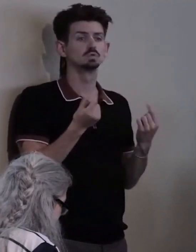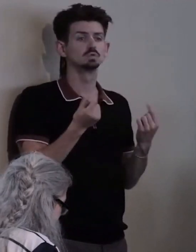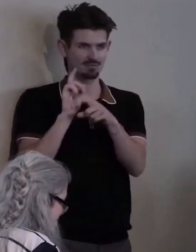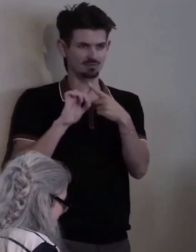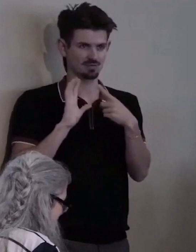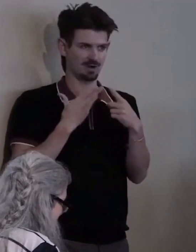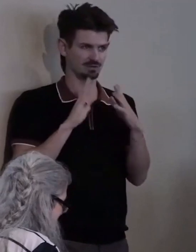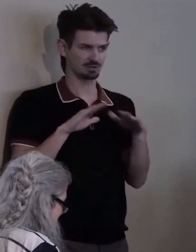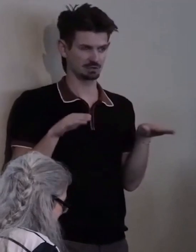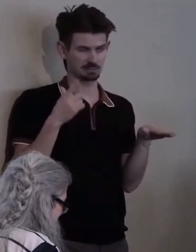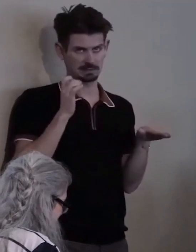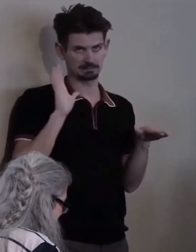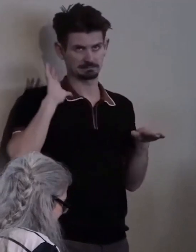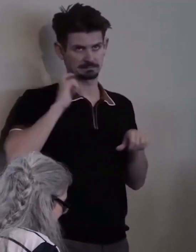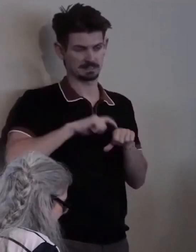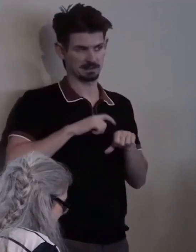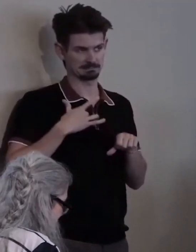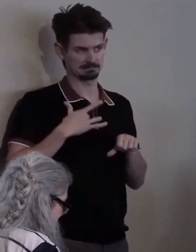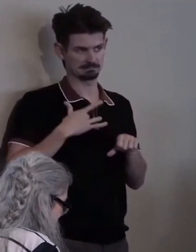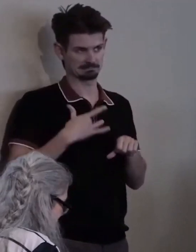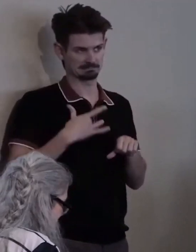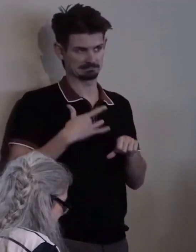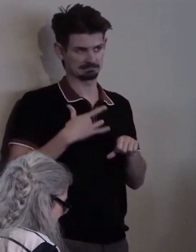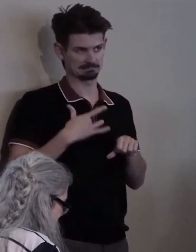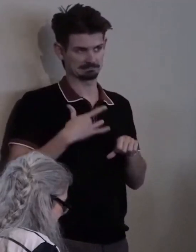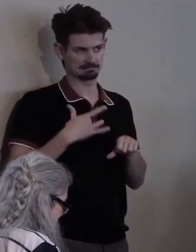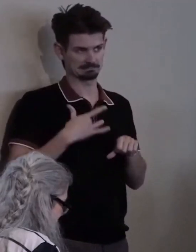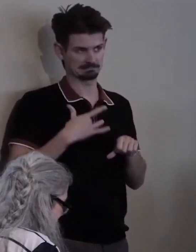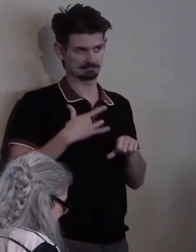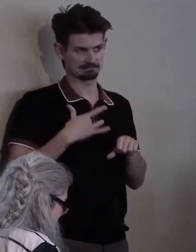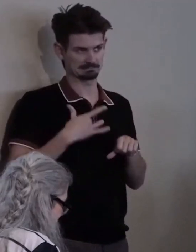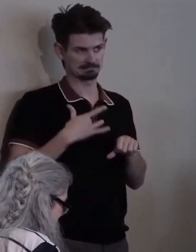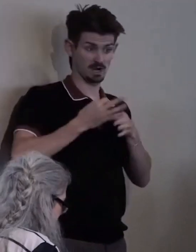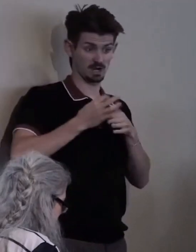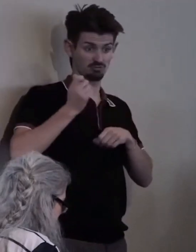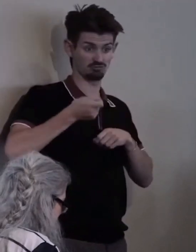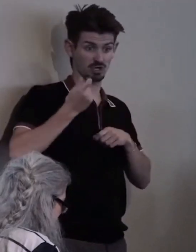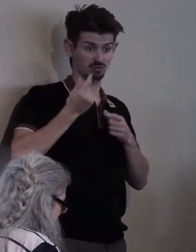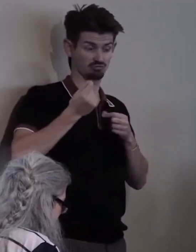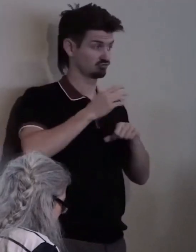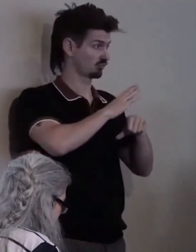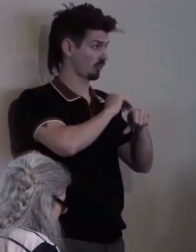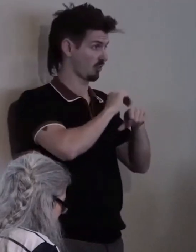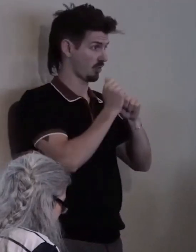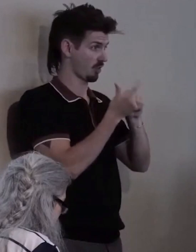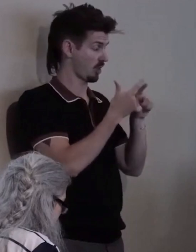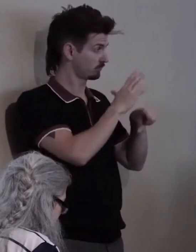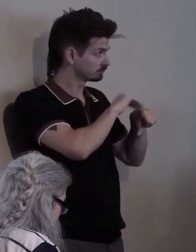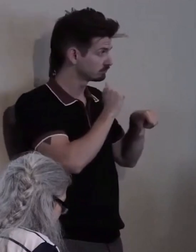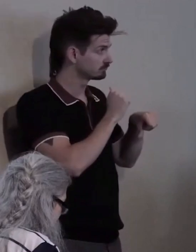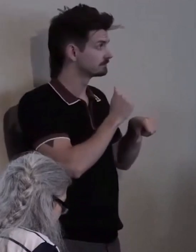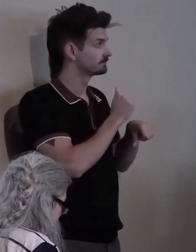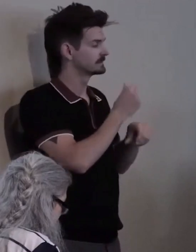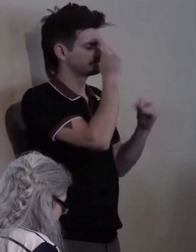And the day before the trial, the judge called everyone in and he said that... There would be no trial.